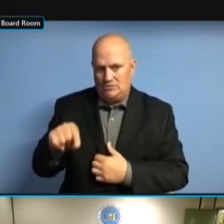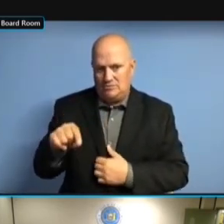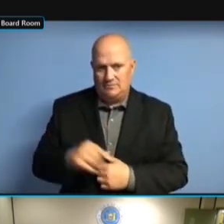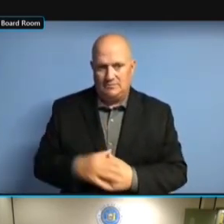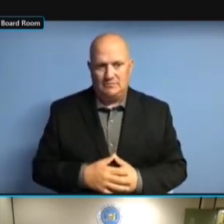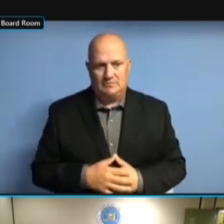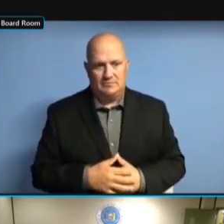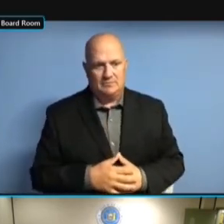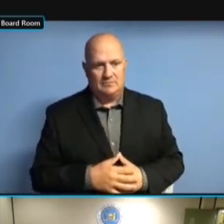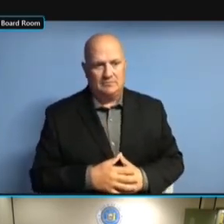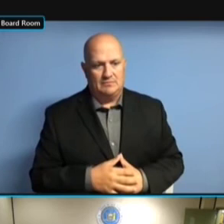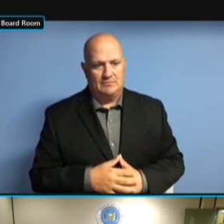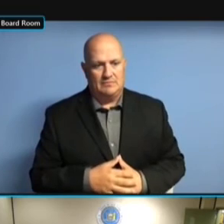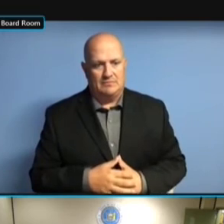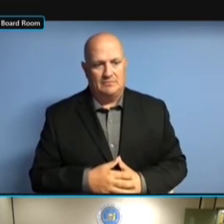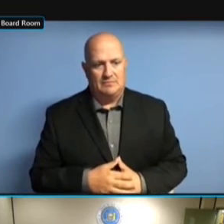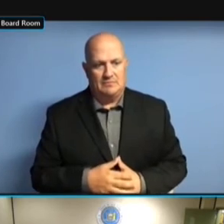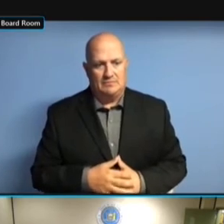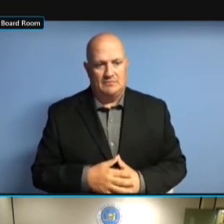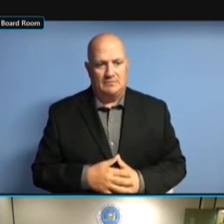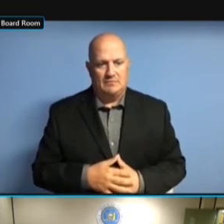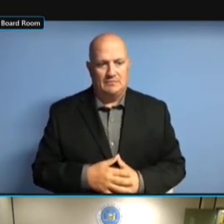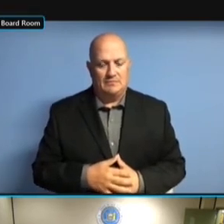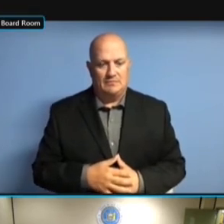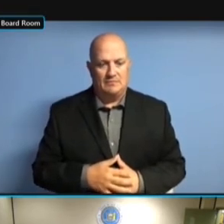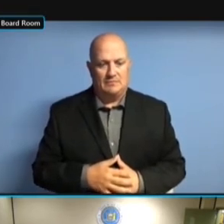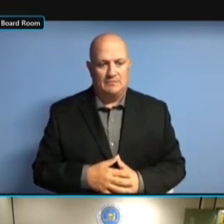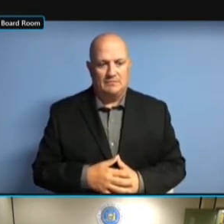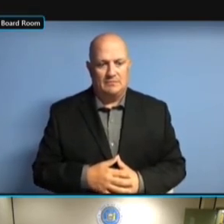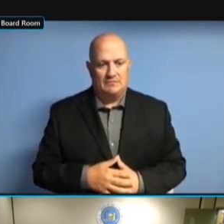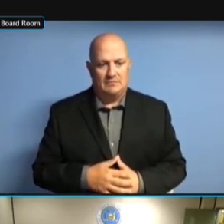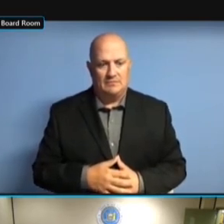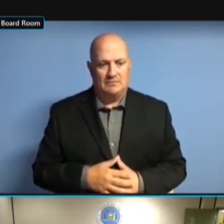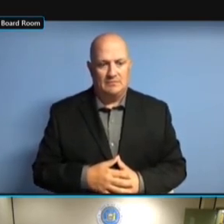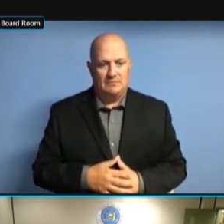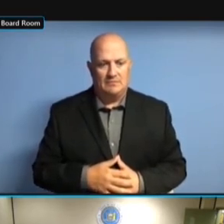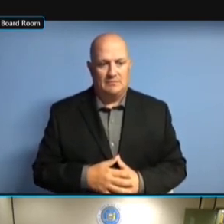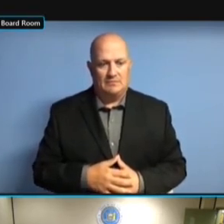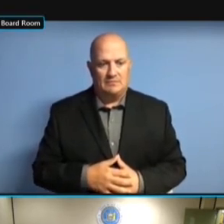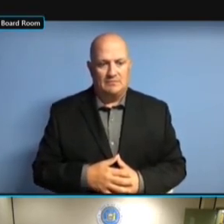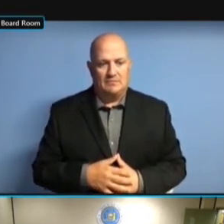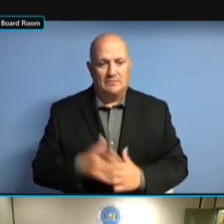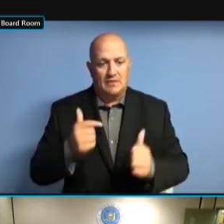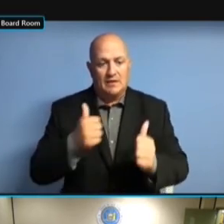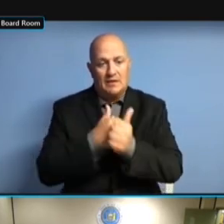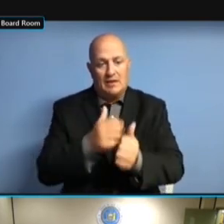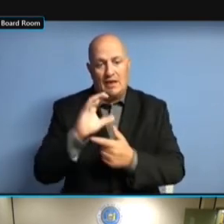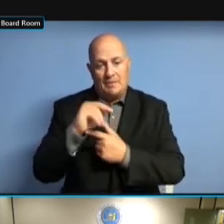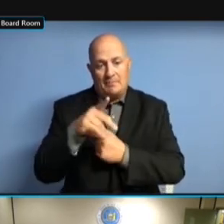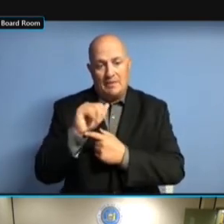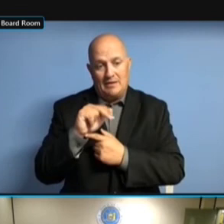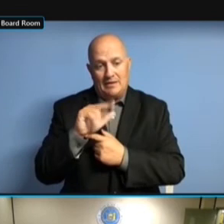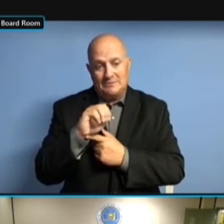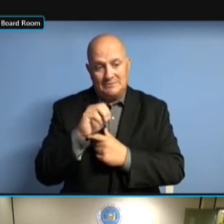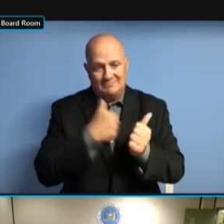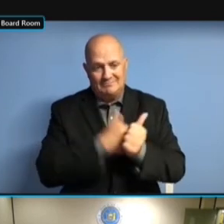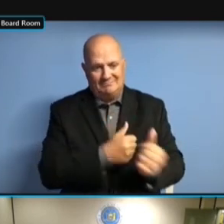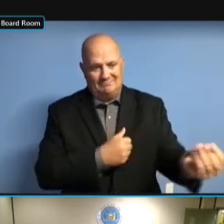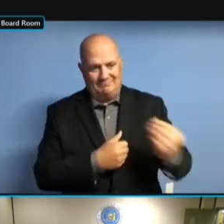LETTERS, WE GOT A LIST FROM LETTERS, WE GOT A LIST FROM COMPLIANCE. COMPLIANCE. COMPLIANCE. AND COMPLIANCE. AND THE COMPLIANCE. AND THE LIST COMPLIANCE. AND THE LIST THAT COMPLIANCE. AND THE LIST THAT WE COMPLIANCE. AND THE LIST THAT WE GOT AND THE LIST THAT WE GOT AND THE LIST THAT WE GOT CONTAINED AND THE LIST THAT WE GOT CONTAINED 4,439 AND THE LIST THAT WE GOT CONTAINED 4,439 COMMITTEES AND THE LIST THAT WE GOT CONTAINED 4,439 COMMITTEES THAT CONTAINED 4,439 COMMITTEES THAT CONTAINED 4,439 COMMITTEES THAT WERE CONTAINED 4,439 COMMITTEES THAT WERE ON CONTAINED 4,439 COMMITTEES THAT WERE ON THAT CONTAINED 4,439 COMMITTEES THAT WERE ON THAT NONFILER